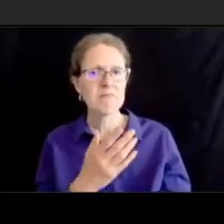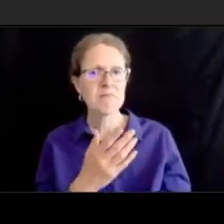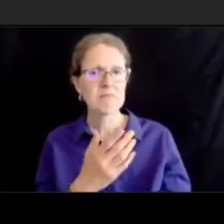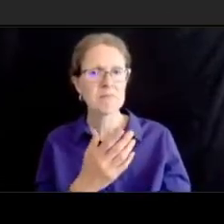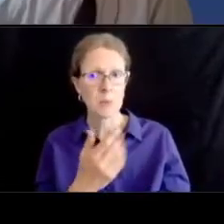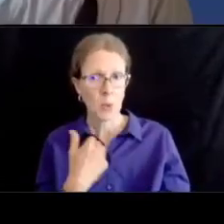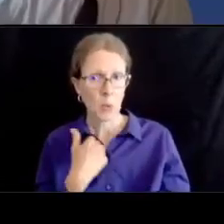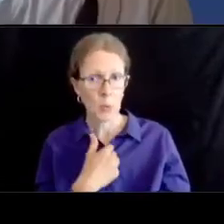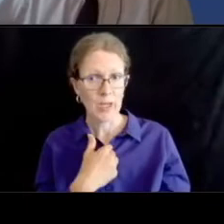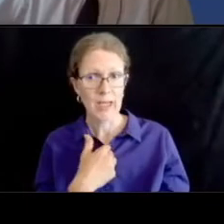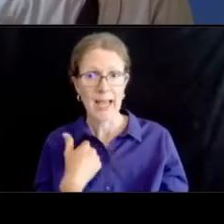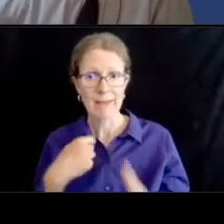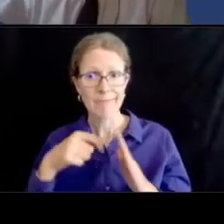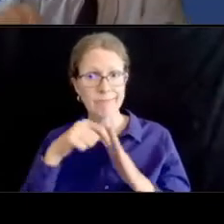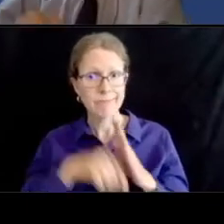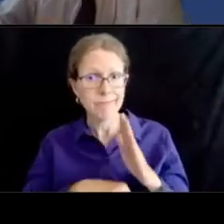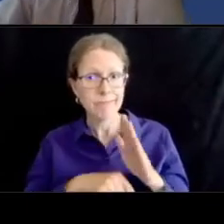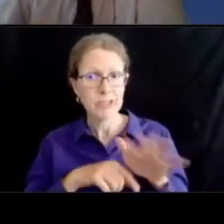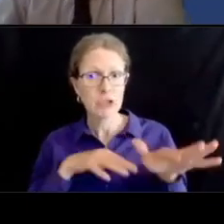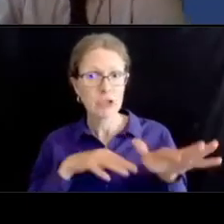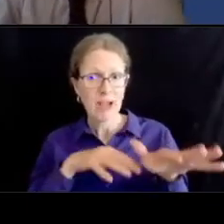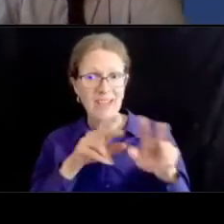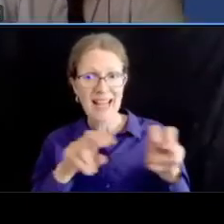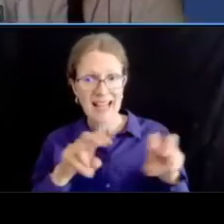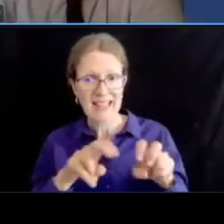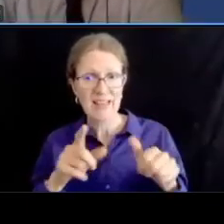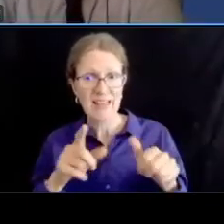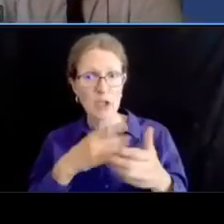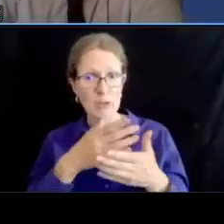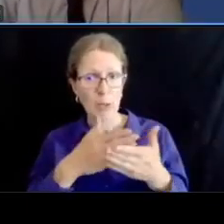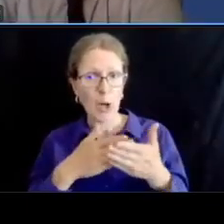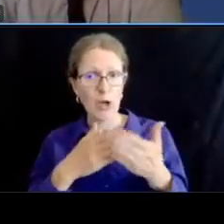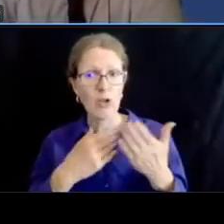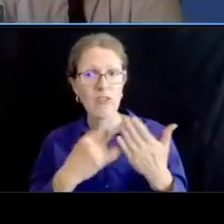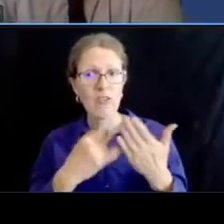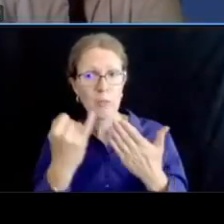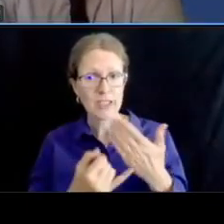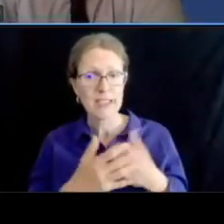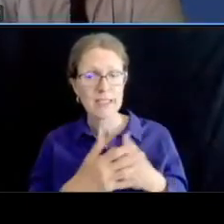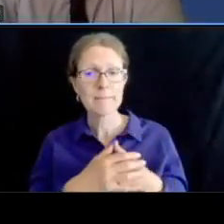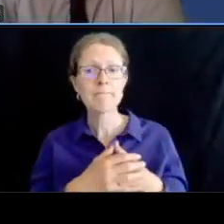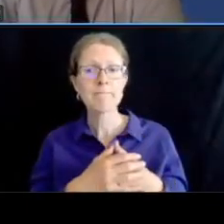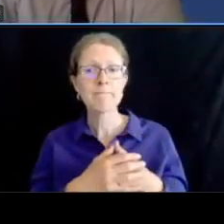this summer in the fall we're going to go back and look at some of the locations that the public ask